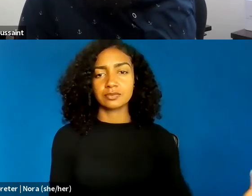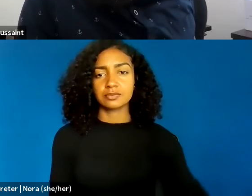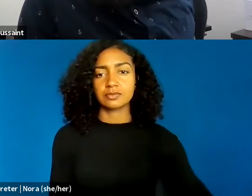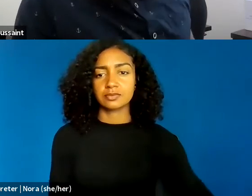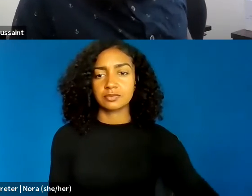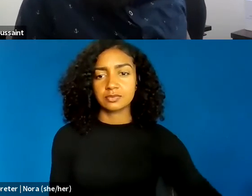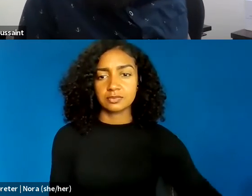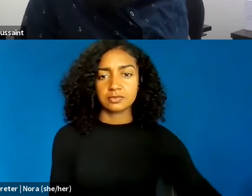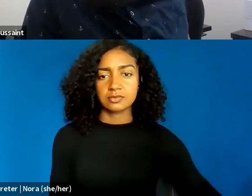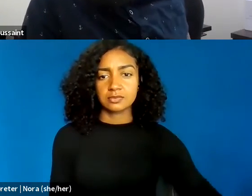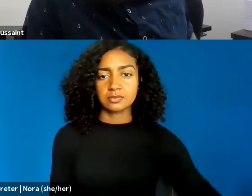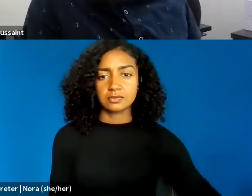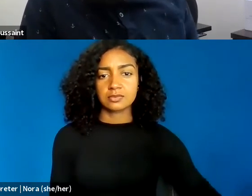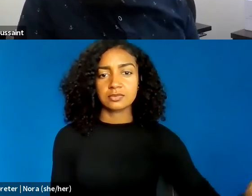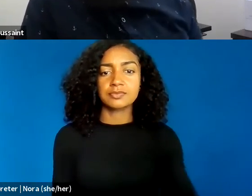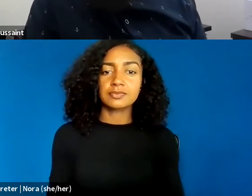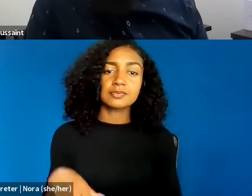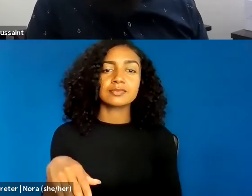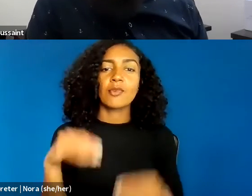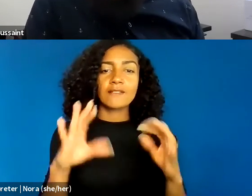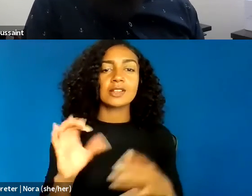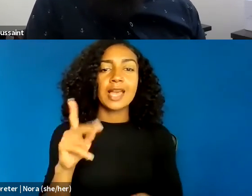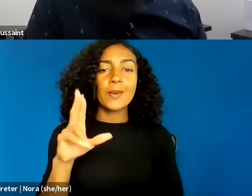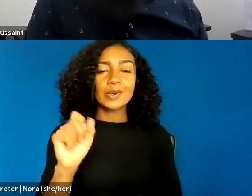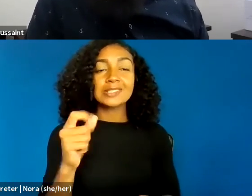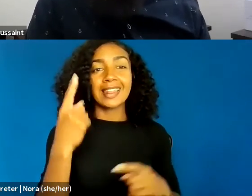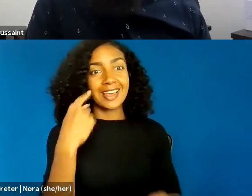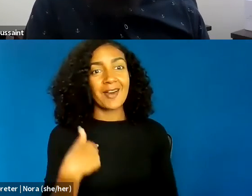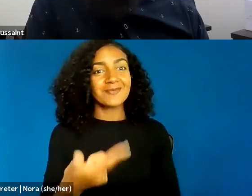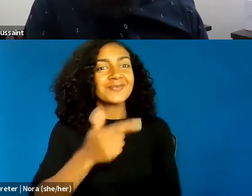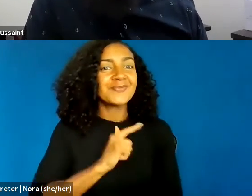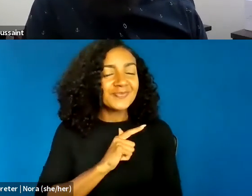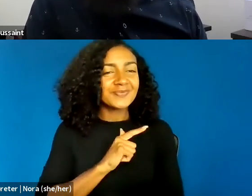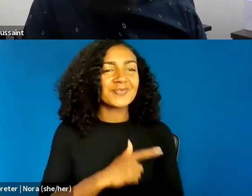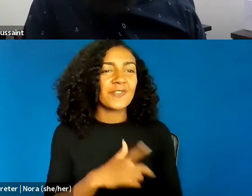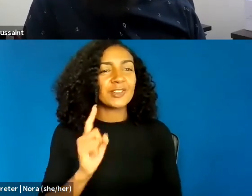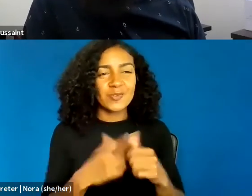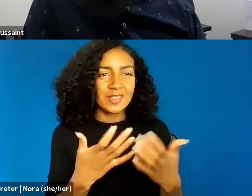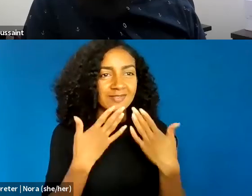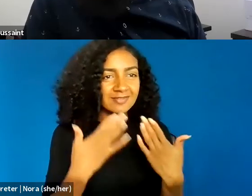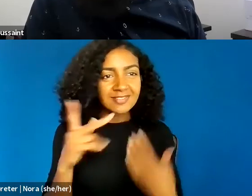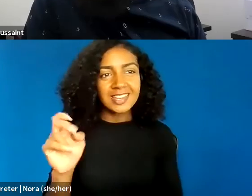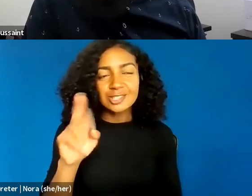So, I suppose I'm up next. So I wanna start off by thanking Kendra and the other organizers for inviting me,